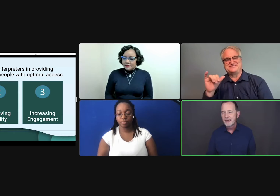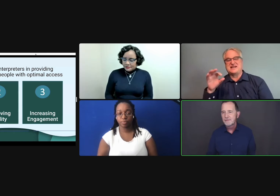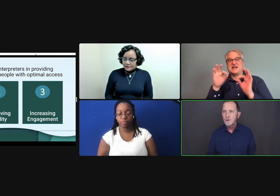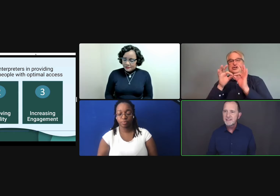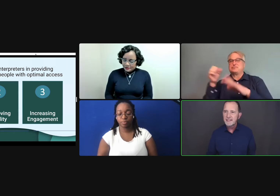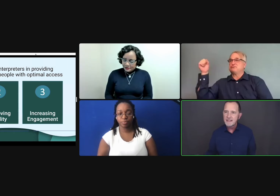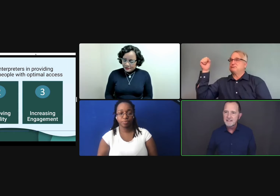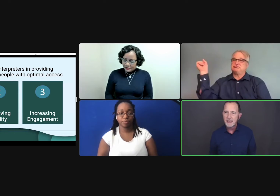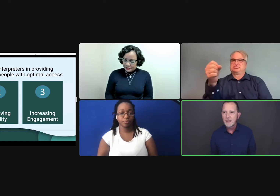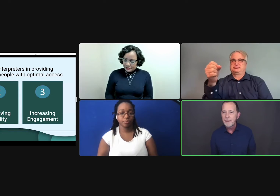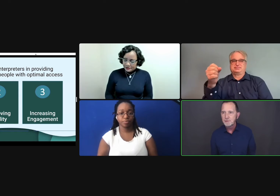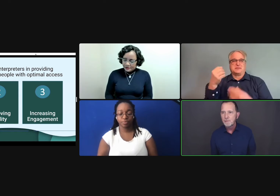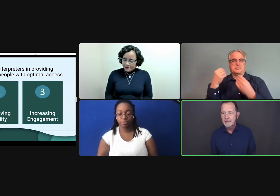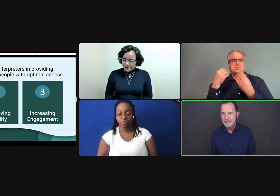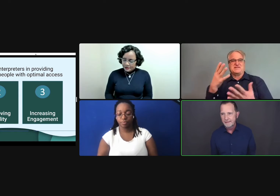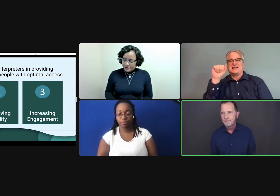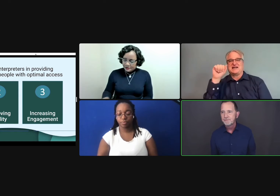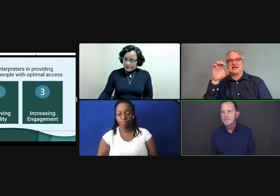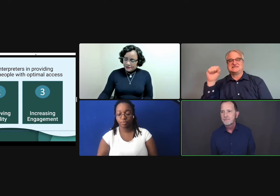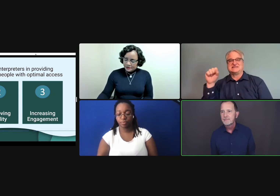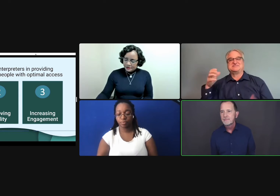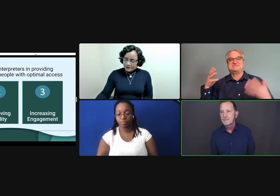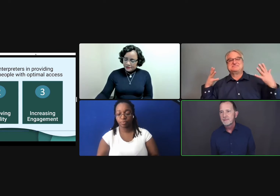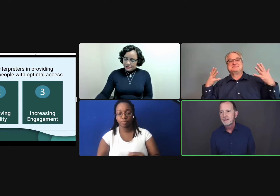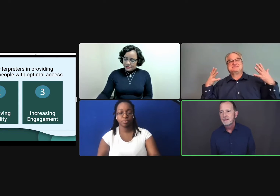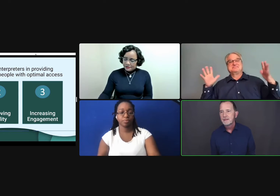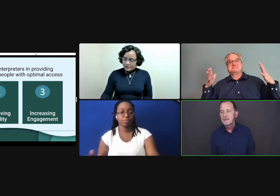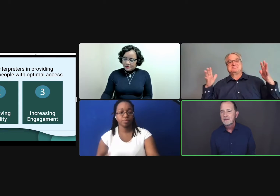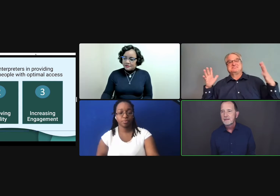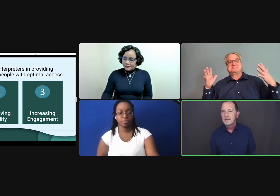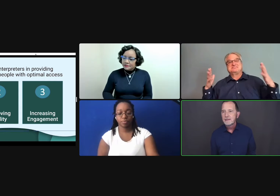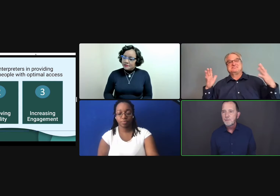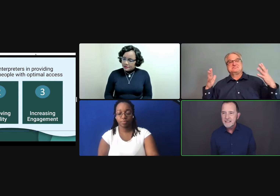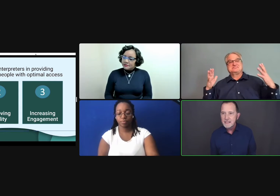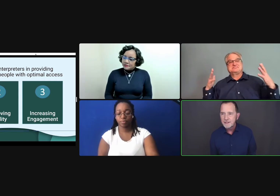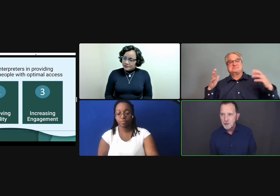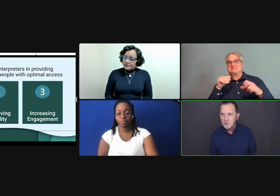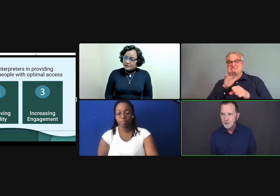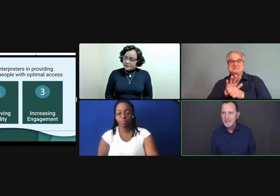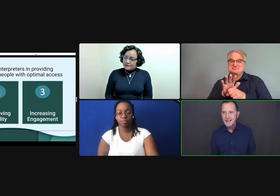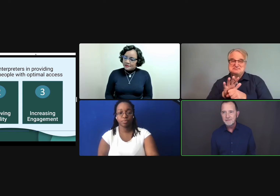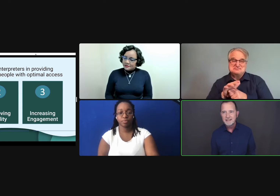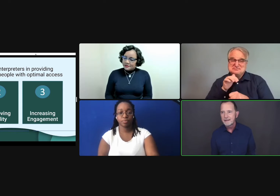And we're going to discuss today what optimal might mean. The presence of an interpreter itself does not